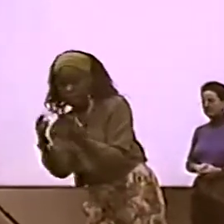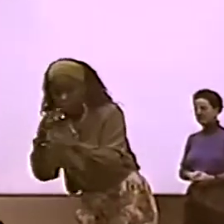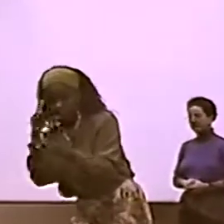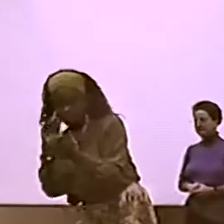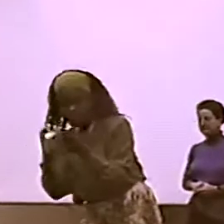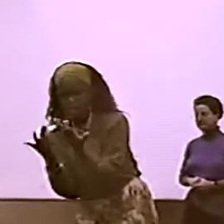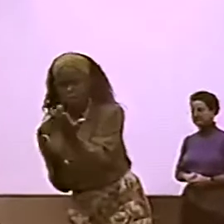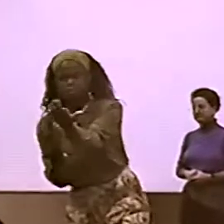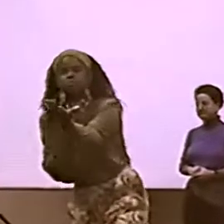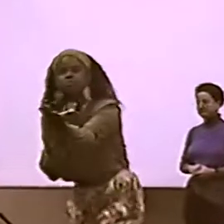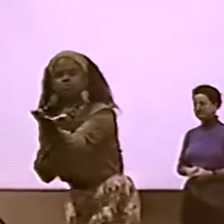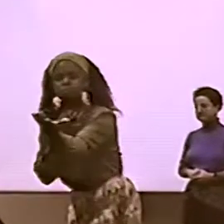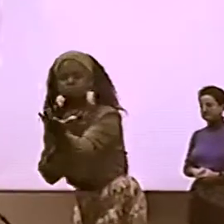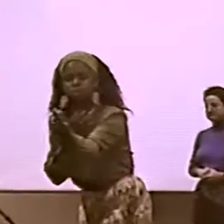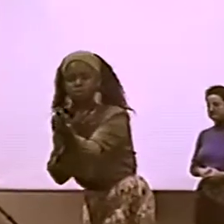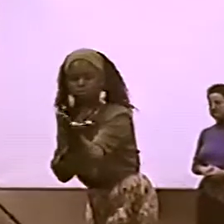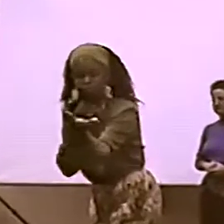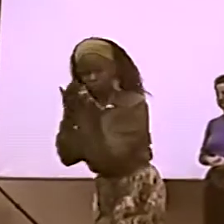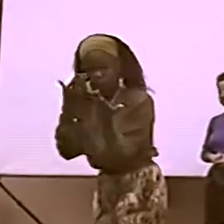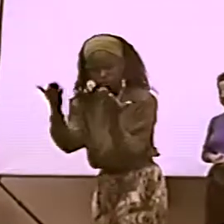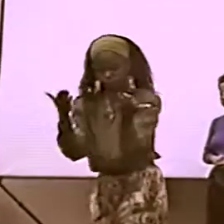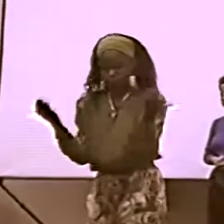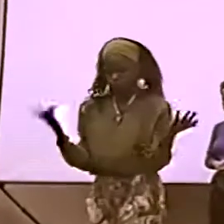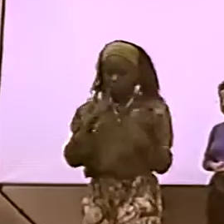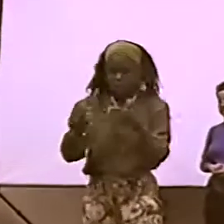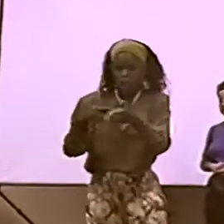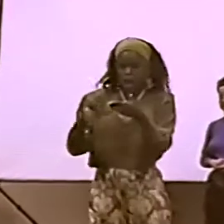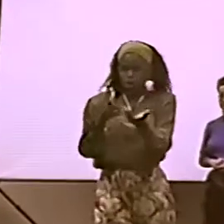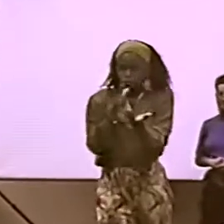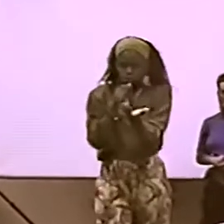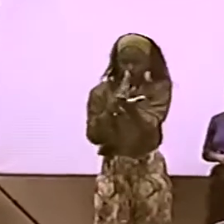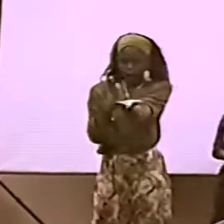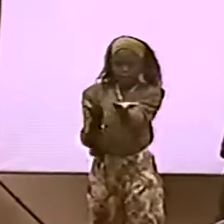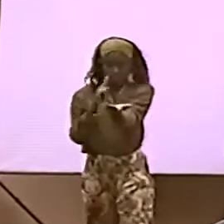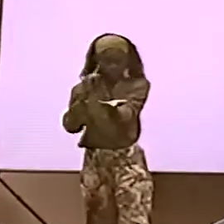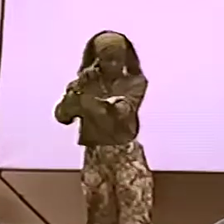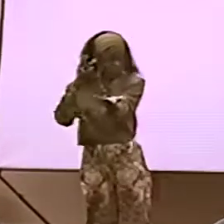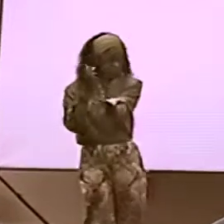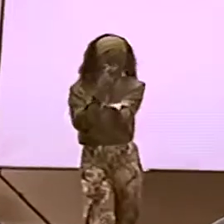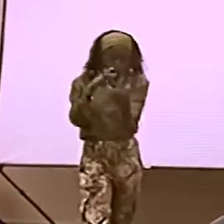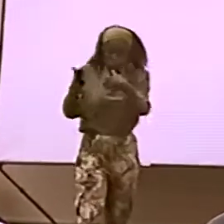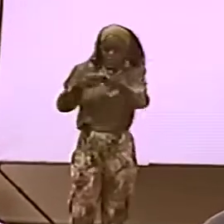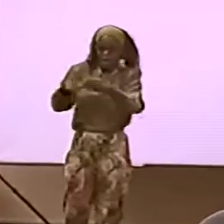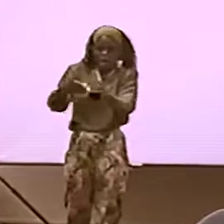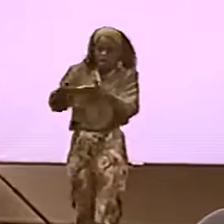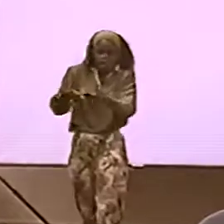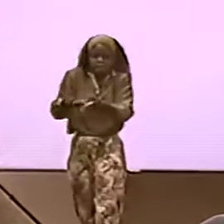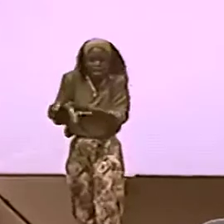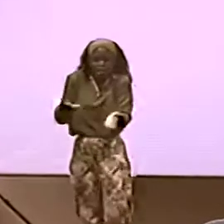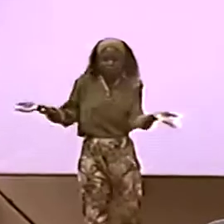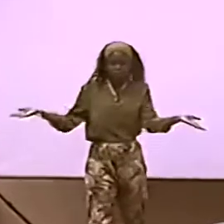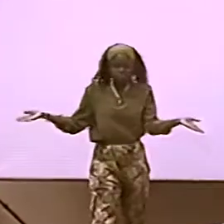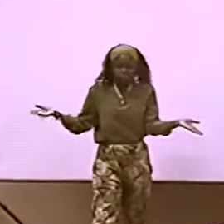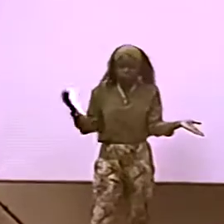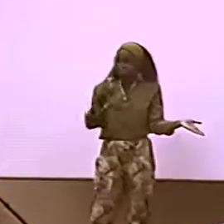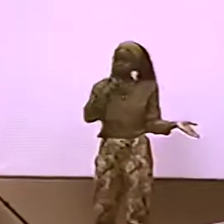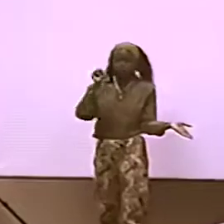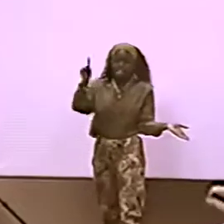IF YOU LIVE IN THE WORLD, YOU HAVE SEEN DIFFERENT PEOPLE. MAYBE YOU'VE NOTICED DIFFERENT CULTURES THAT SURROUND YOU. YOU KNOW, MAYBE YOU HAD AN OPINION ABOUT IT.